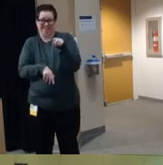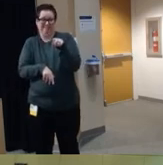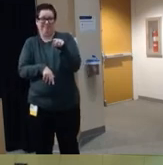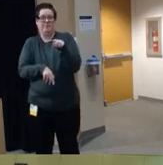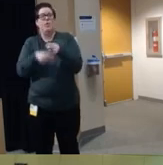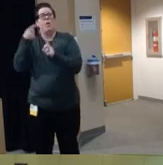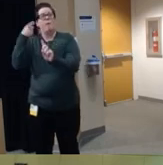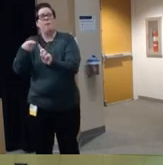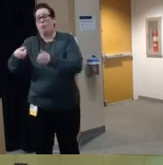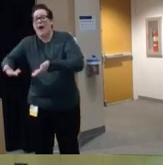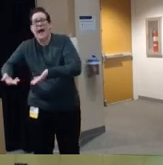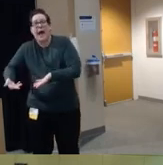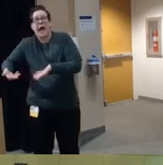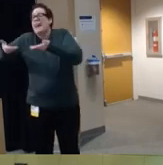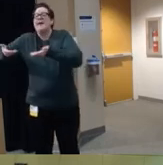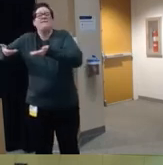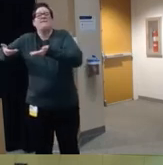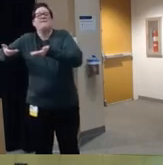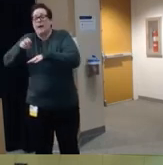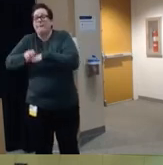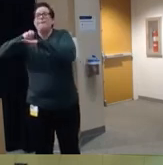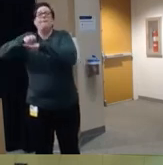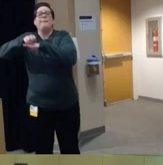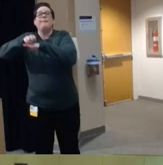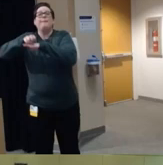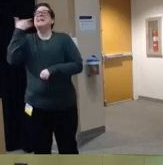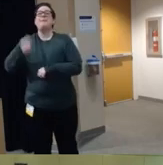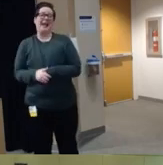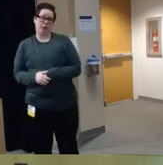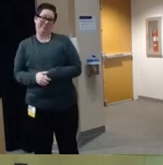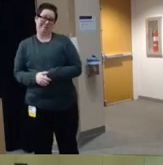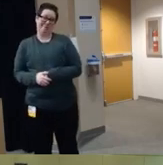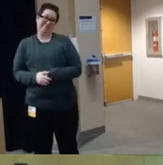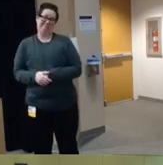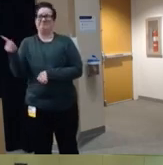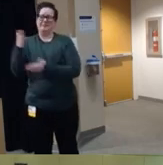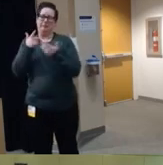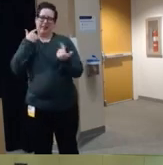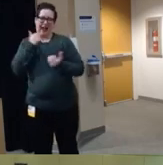they could see better so you can see in this uh very early car seat that there are not any safety